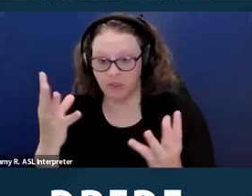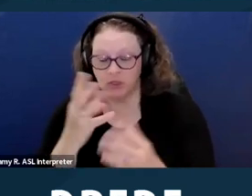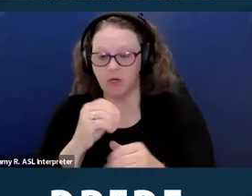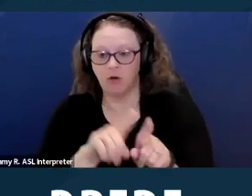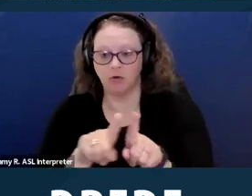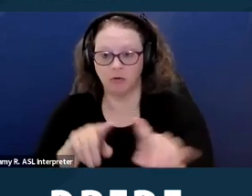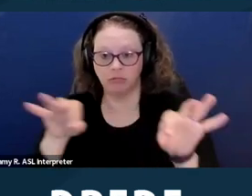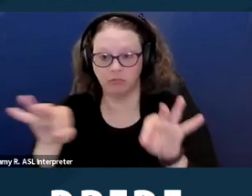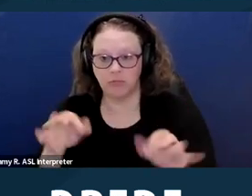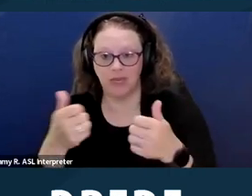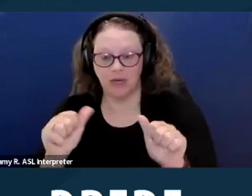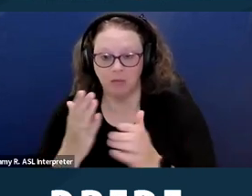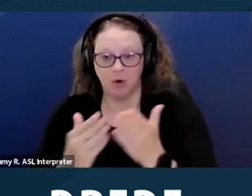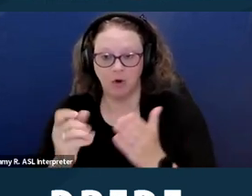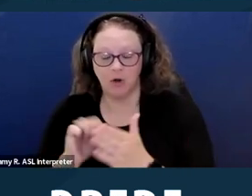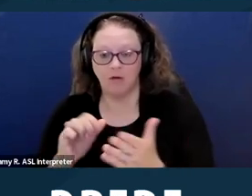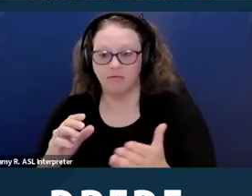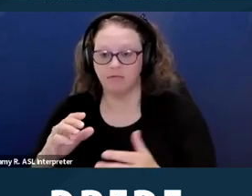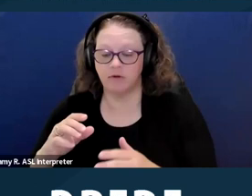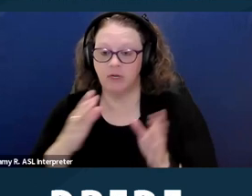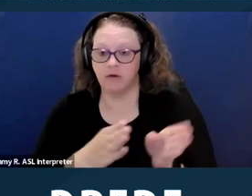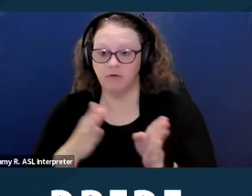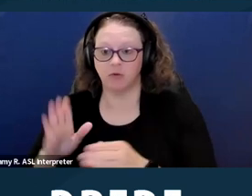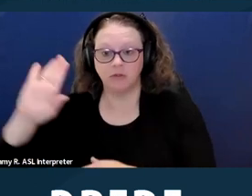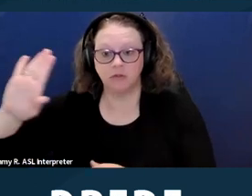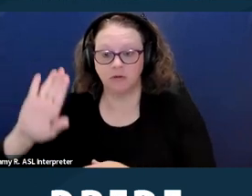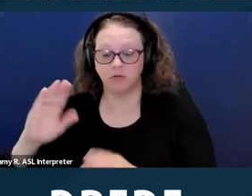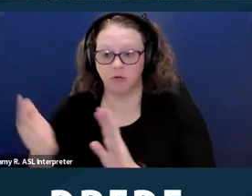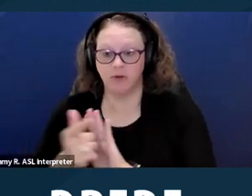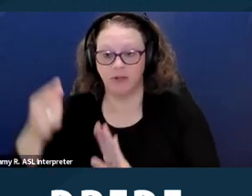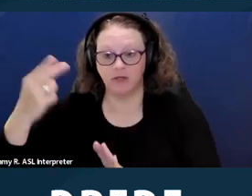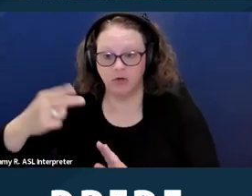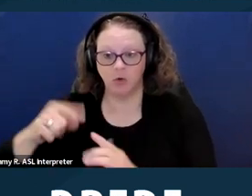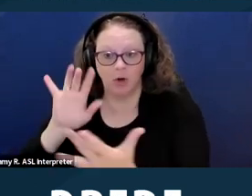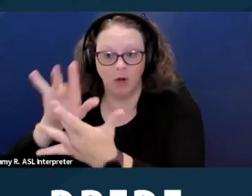of an individual's criminal history or contact with any law enforcement agency.